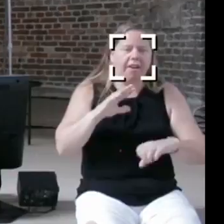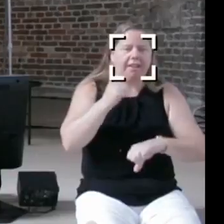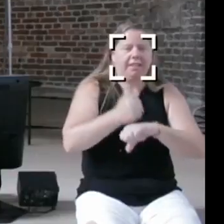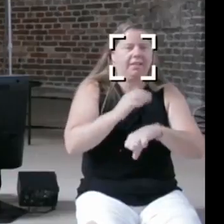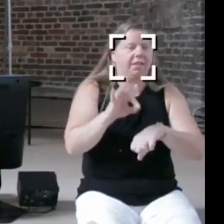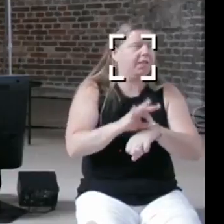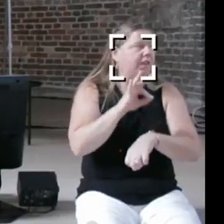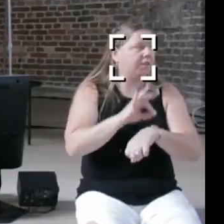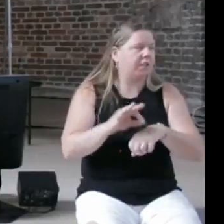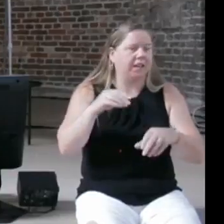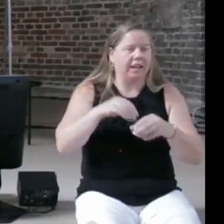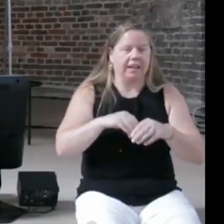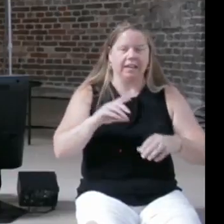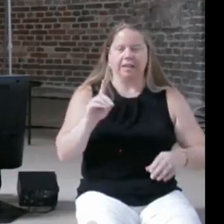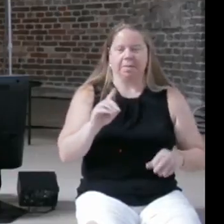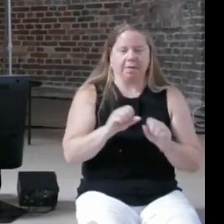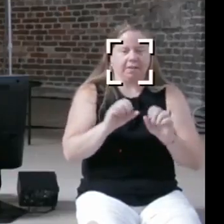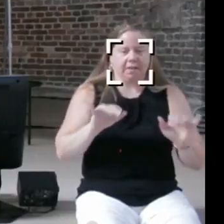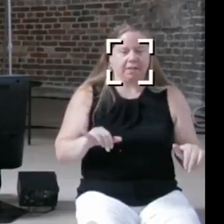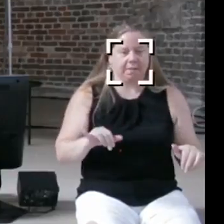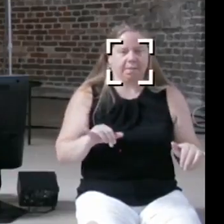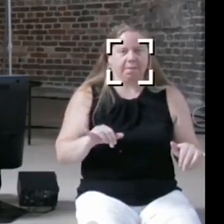system that really isn't very good yet.